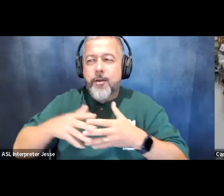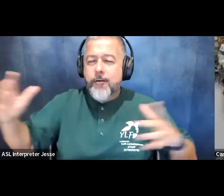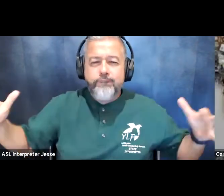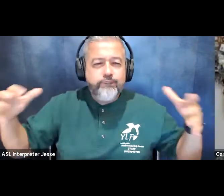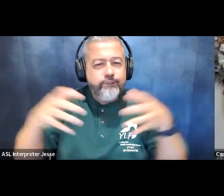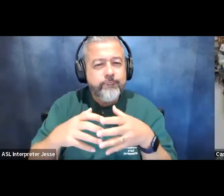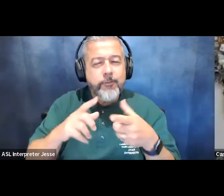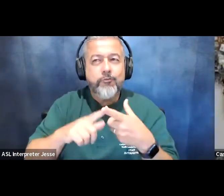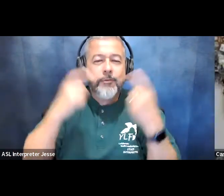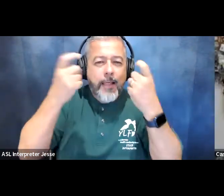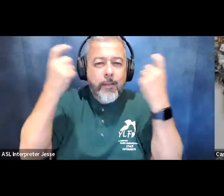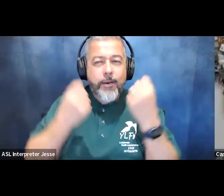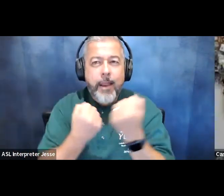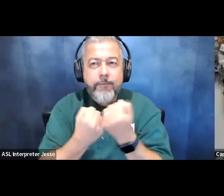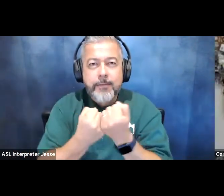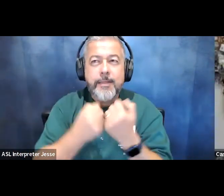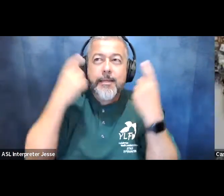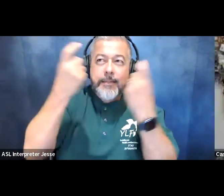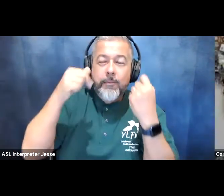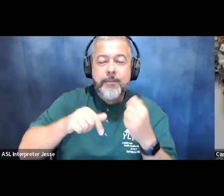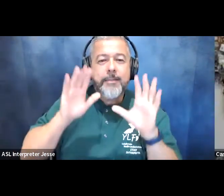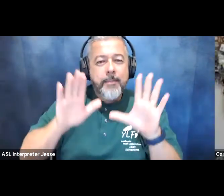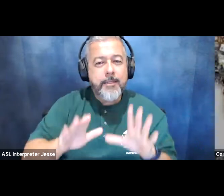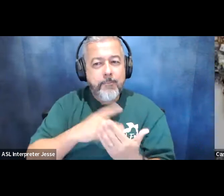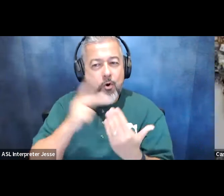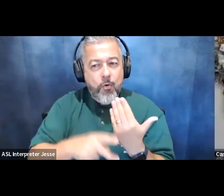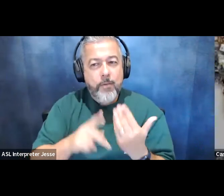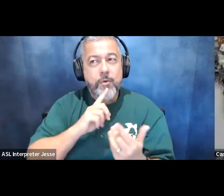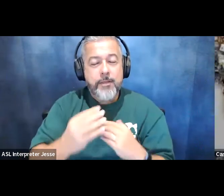celebrate this amazing program that has changed so many of our lives and so i'm really really